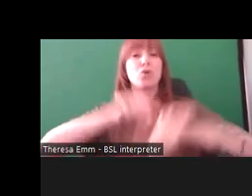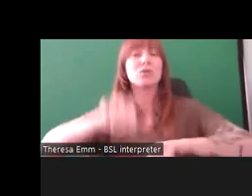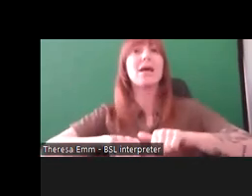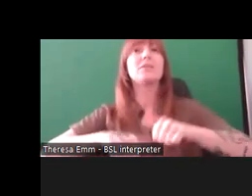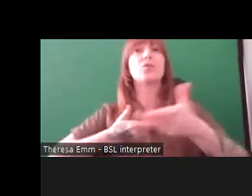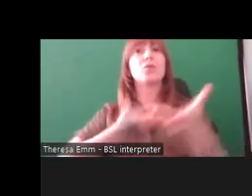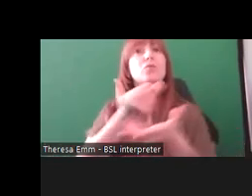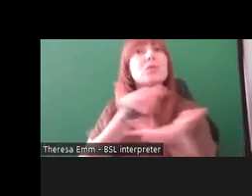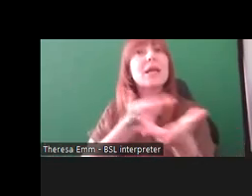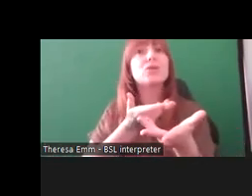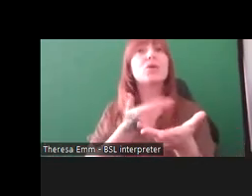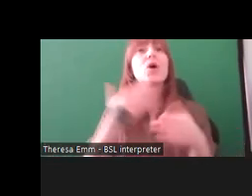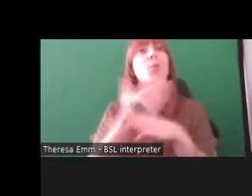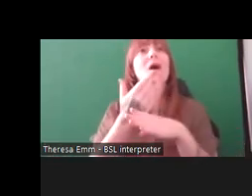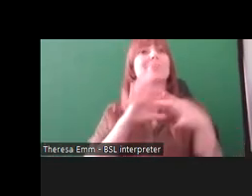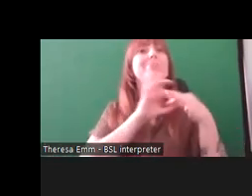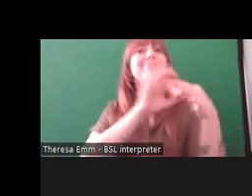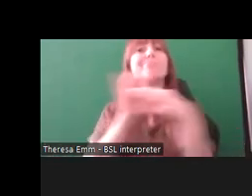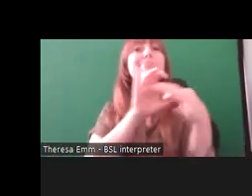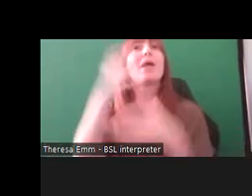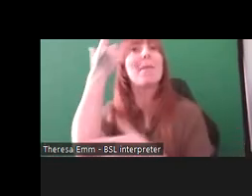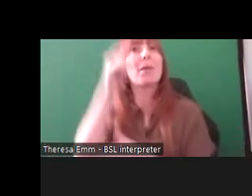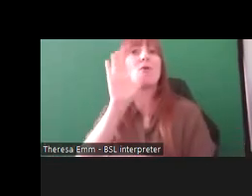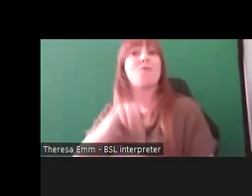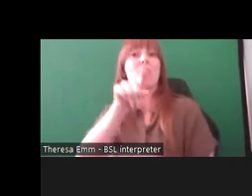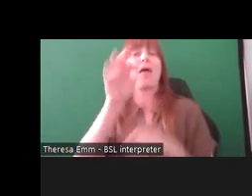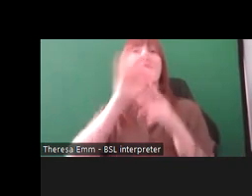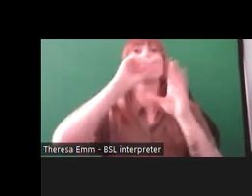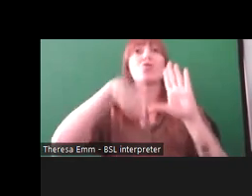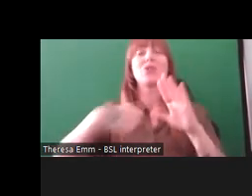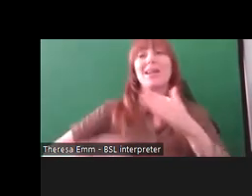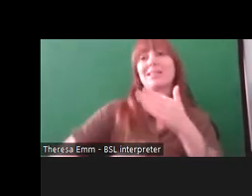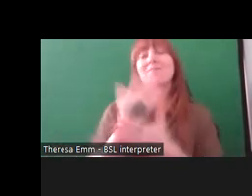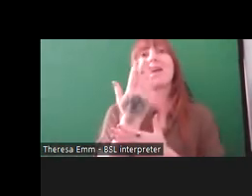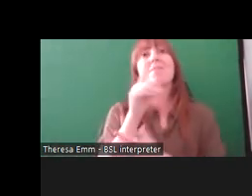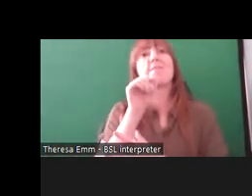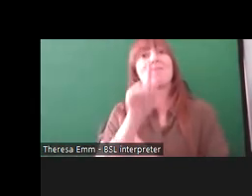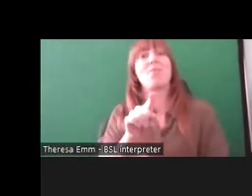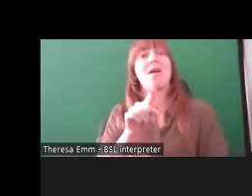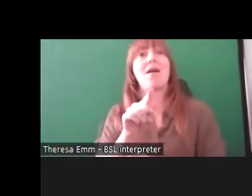people on the project and developing that group. So rather than setting it up, it was a very